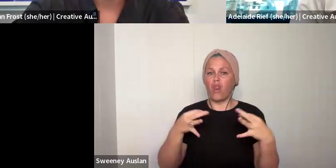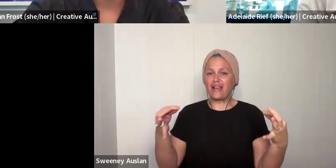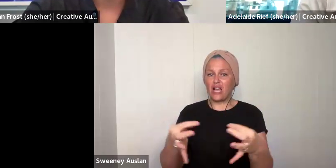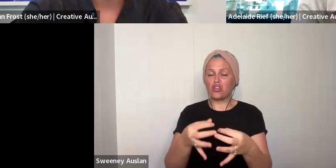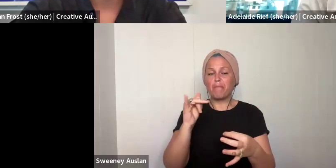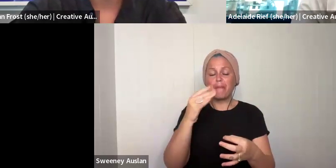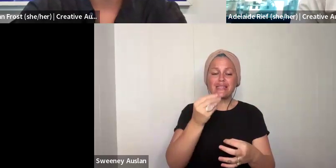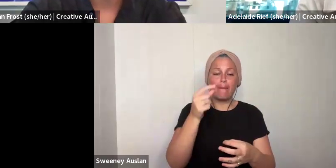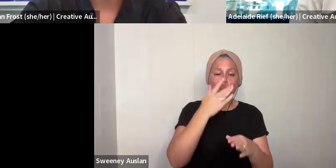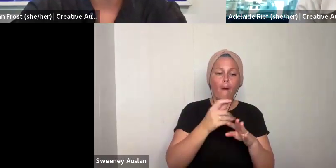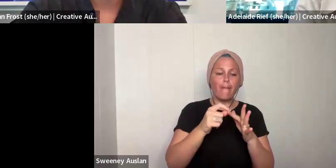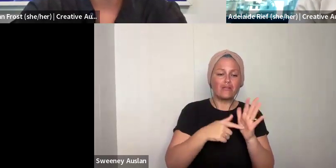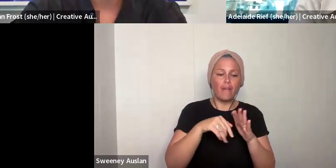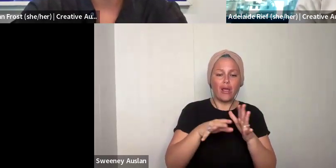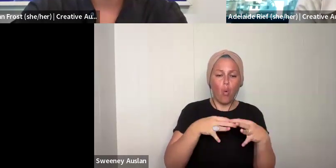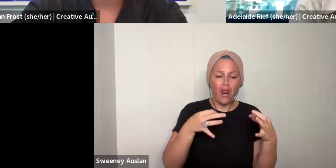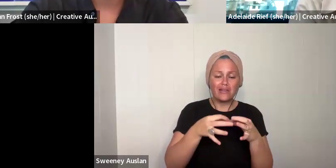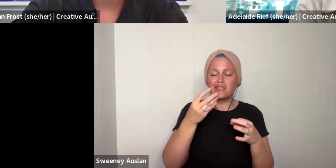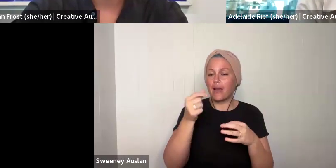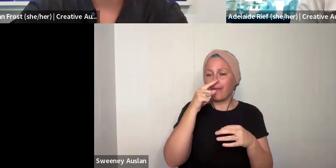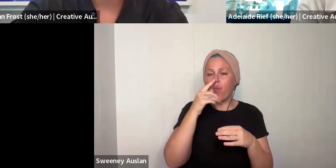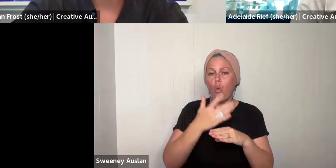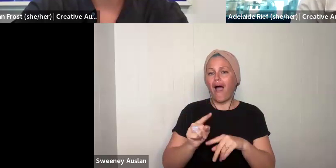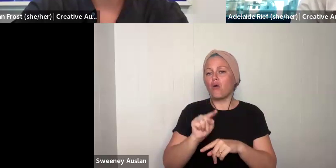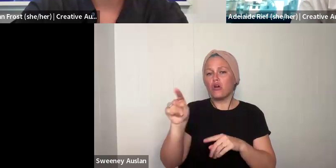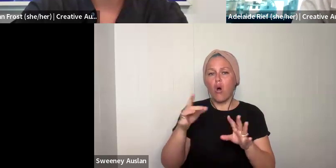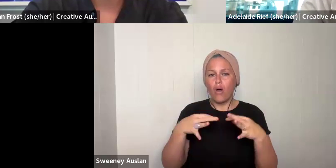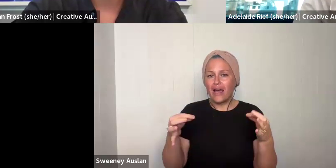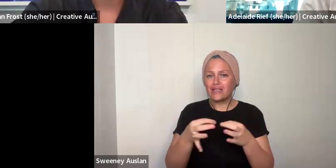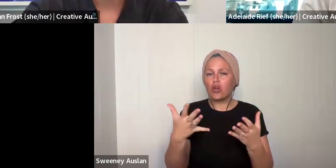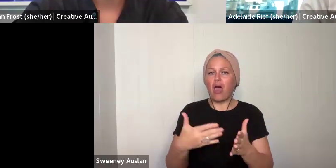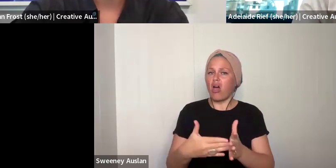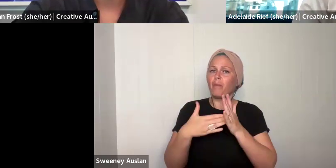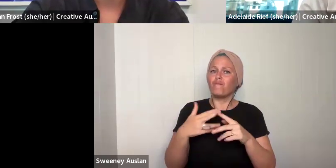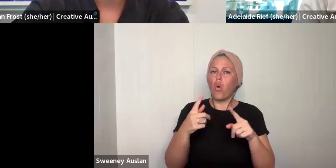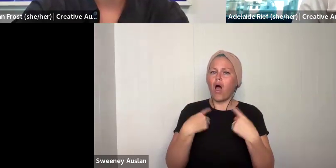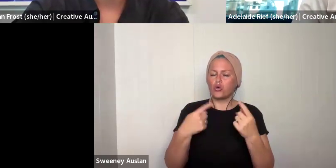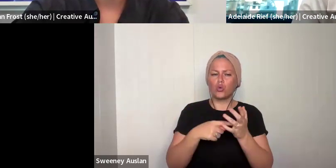might be working in small or micro sized organisations. All the way up to really